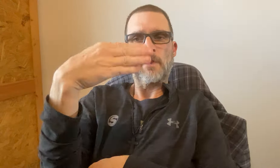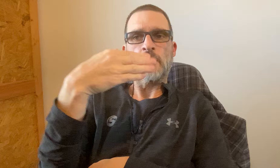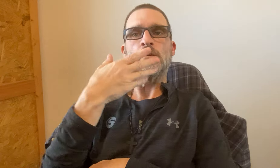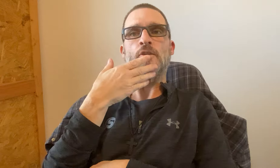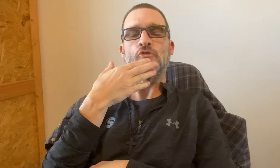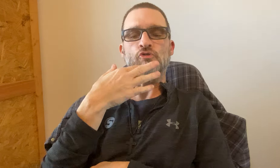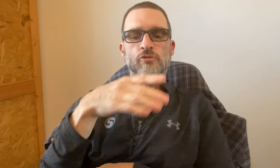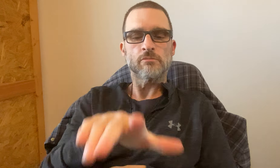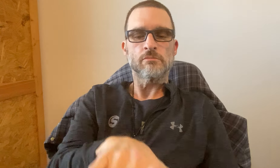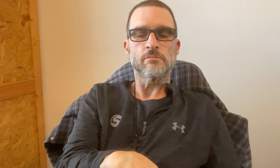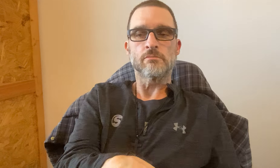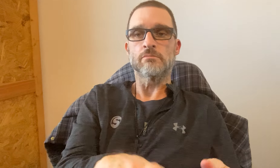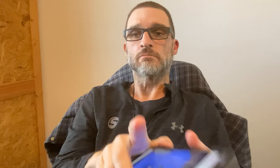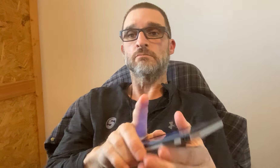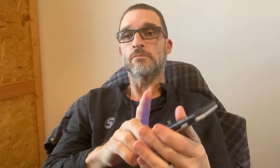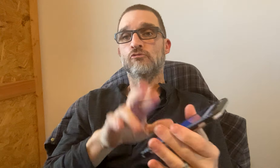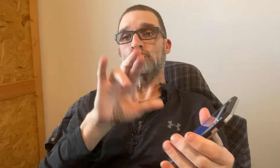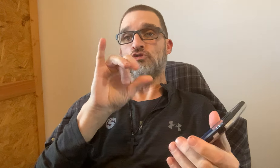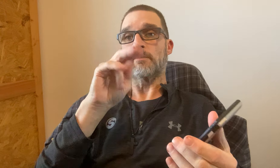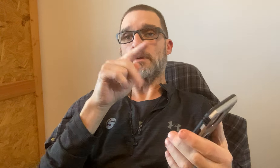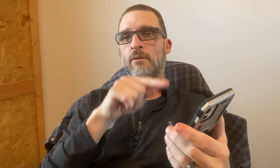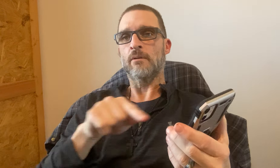Like USA flag colors.